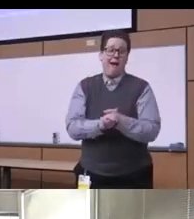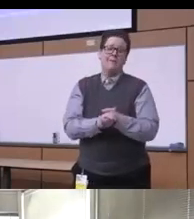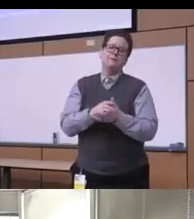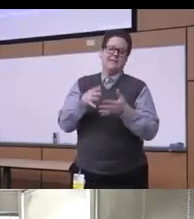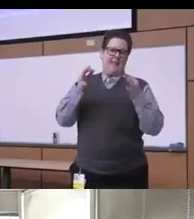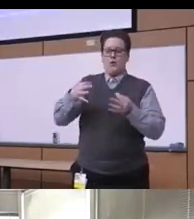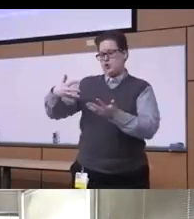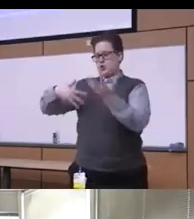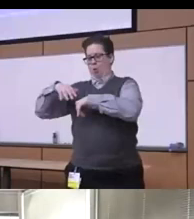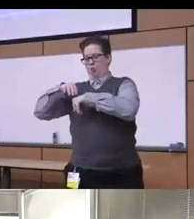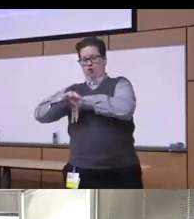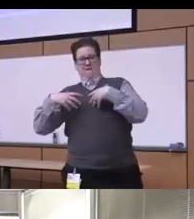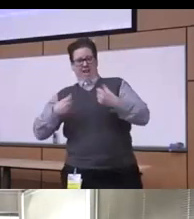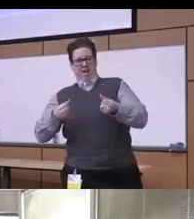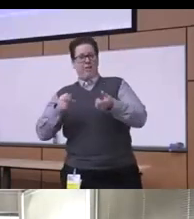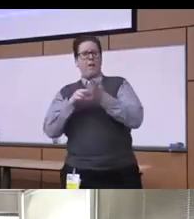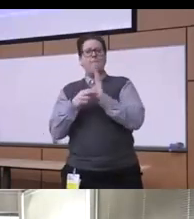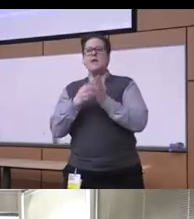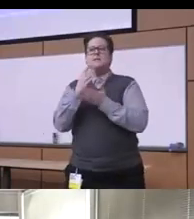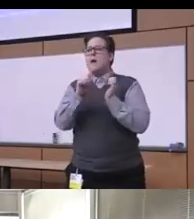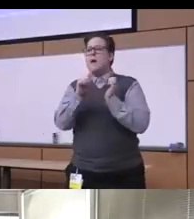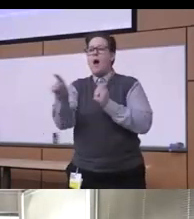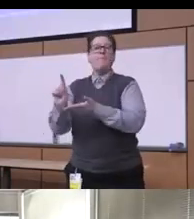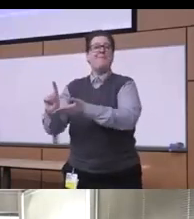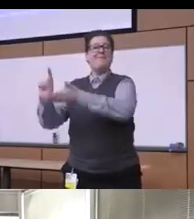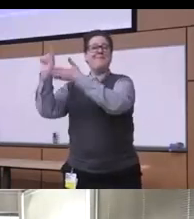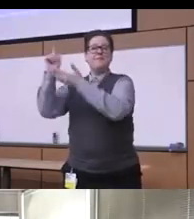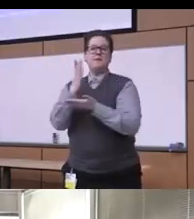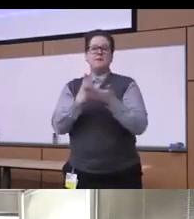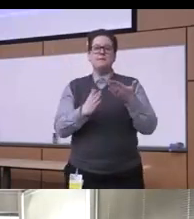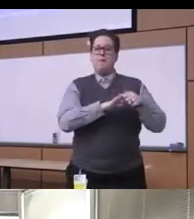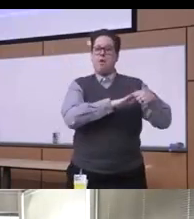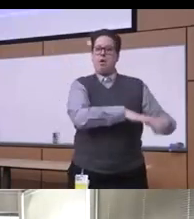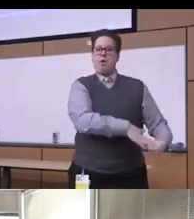of Health to unfairly Advent disadvantages some individuals and communities who are